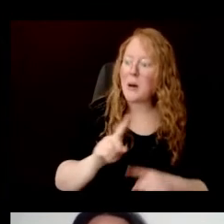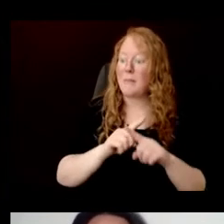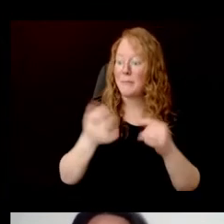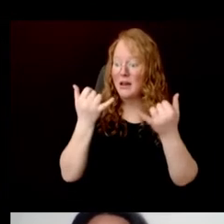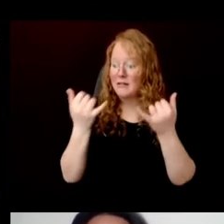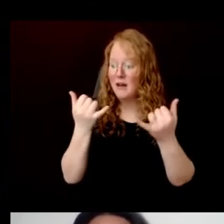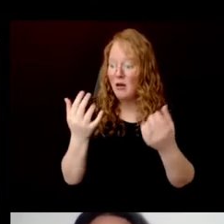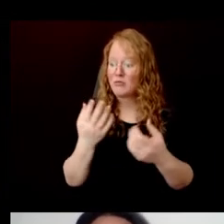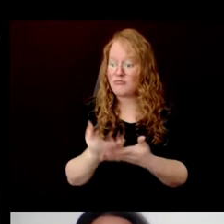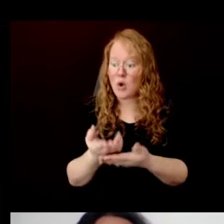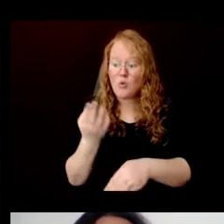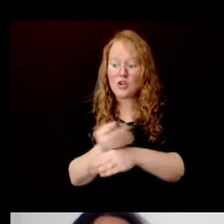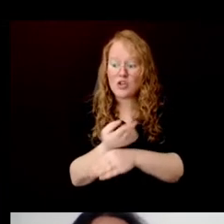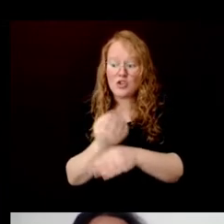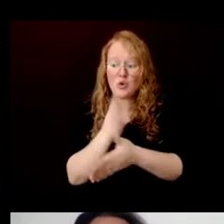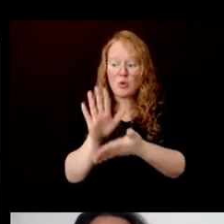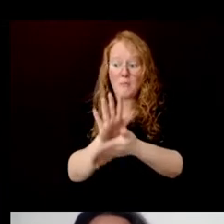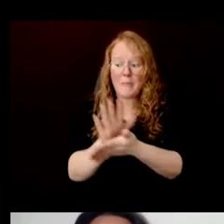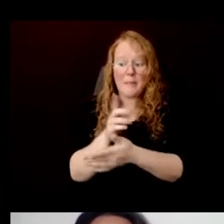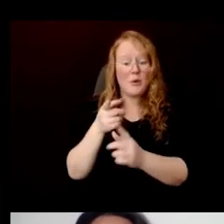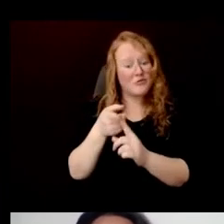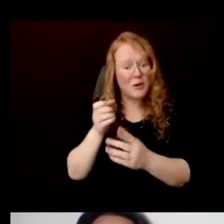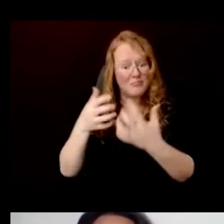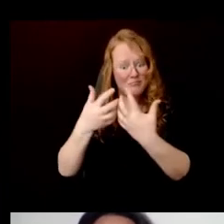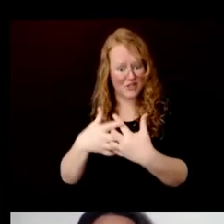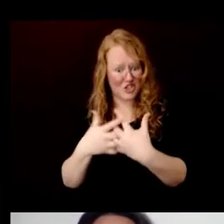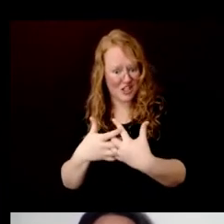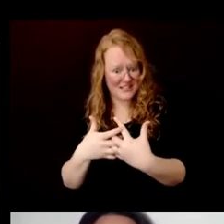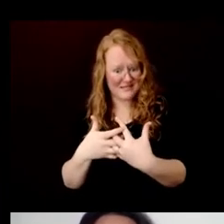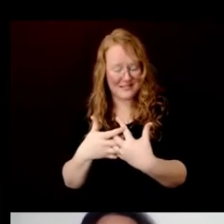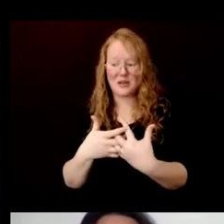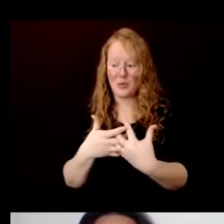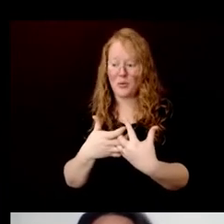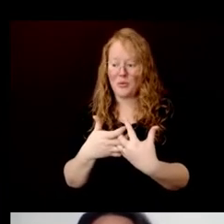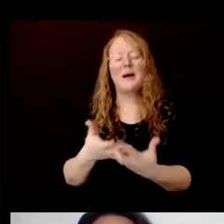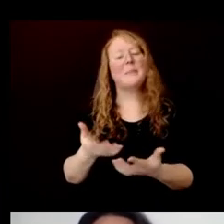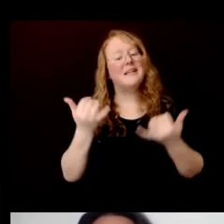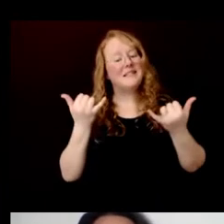But what I am going to focus on is paper being made through traditional methods entirely by hand.